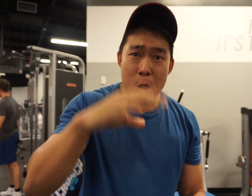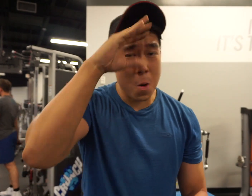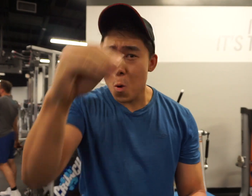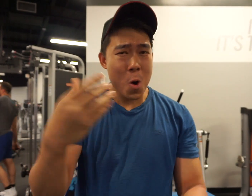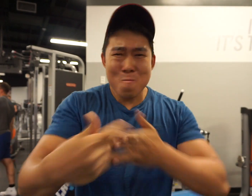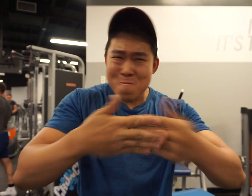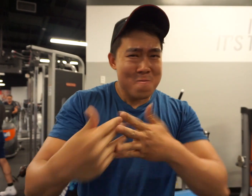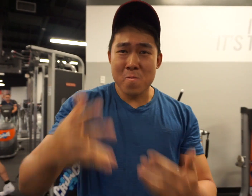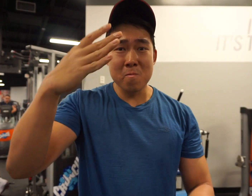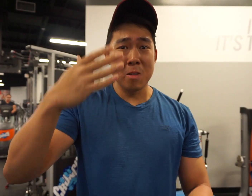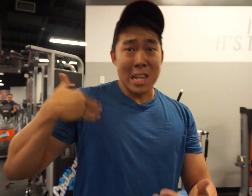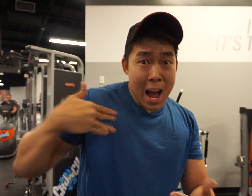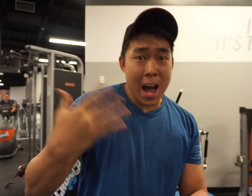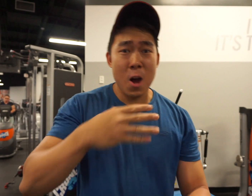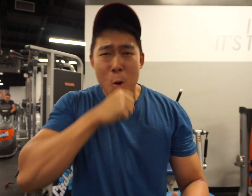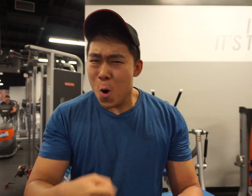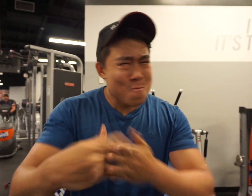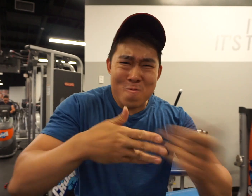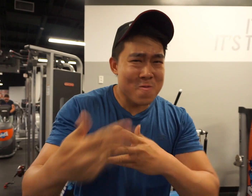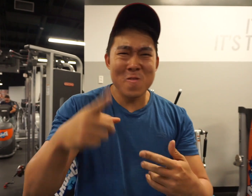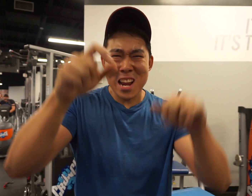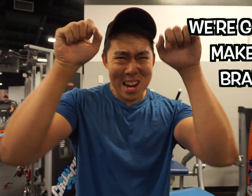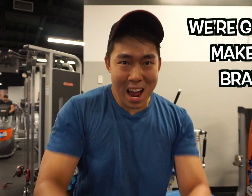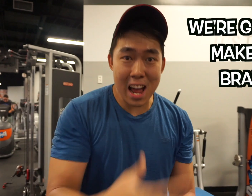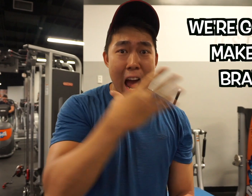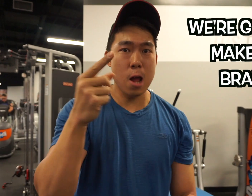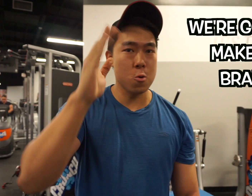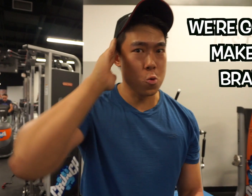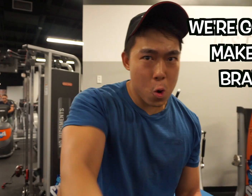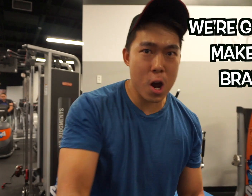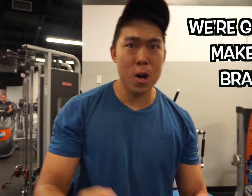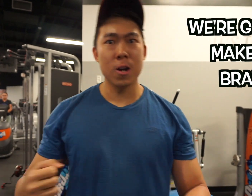Whether you’re a guy or girl, young or old, you CAN do pull ups. And you WILL do pulls up.